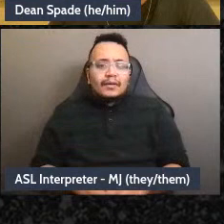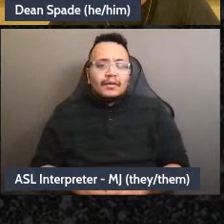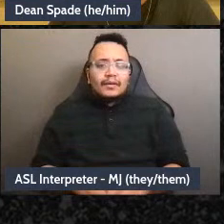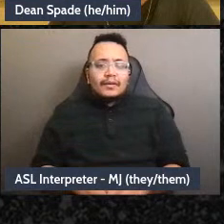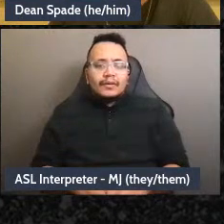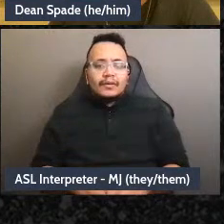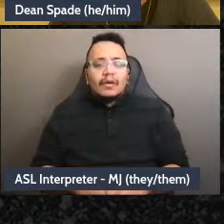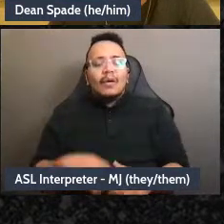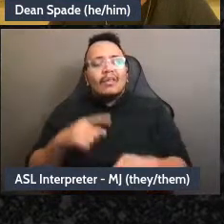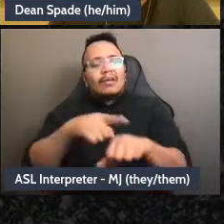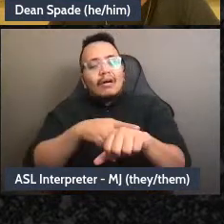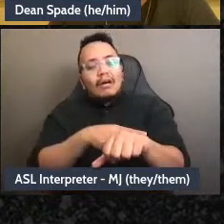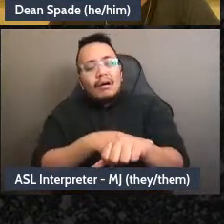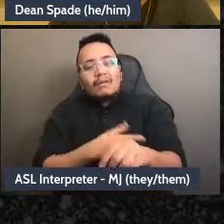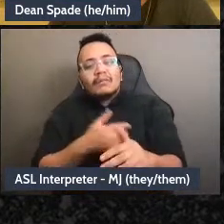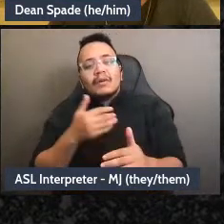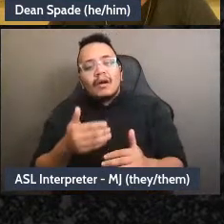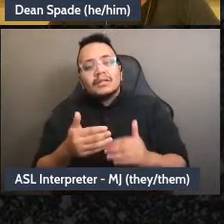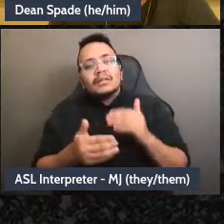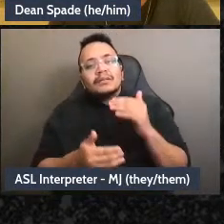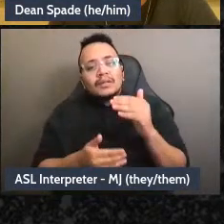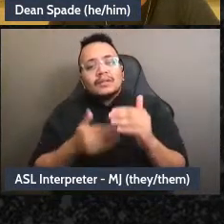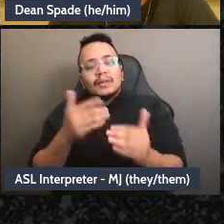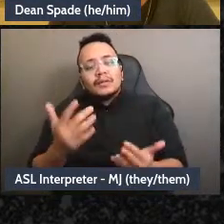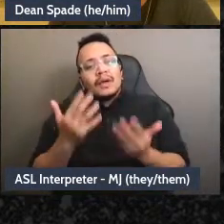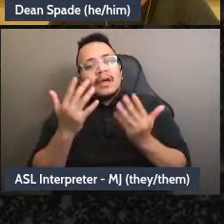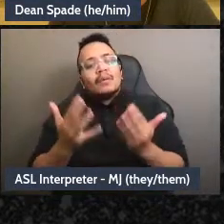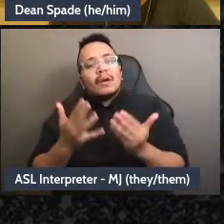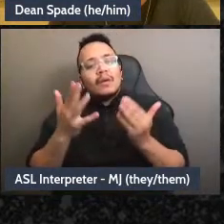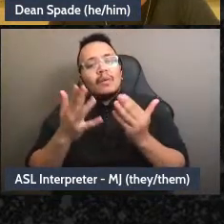so quickly in our communities- yeah we're going to talk about that - unchecked biases and power,